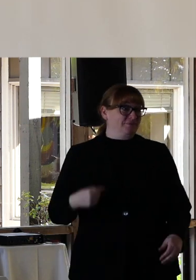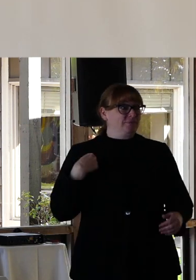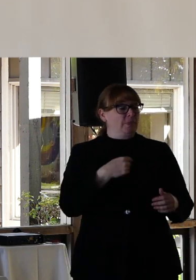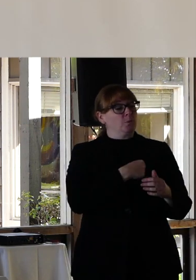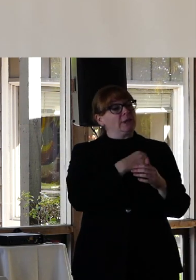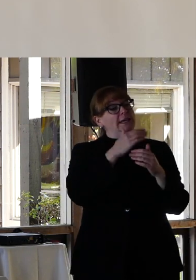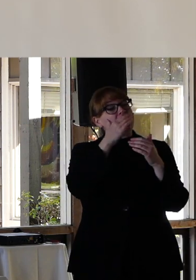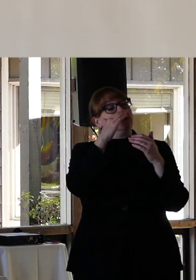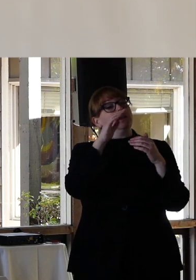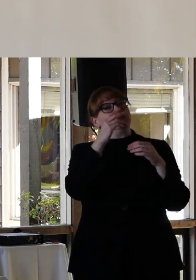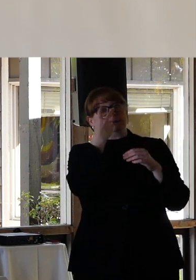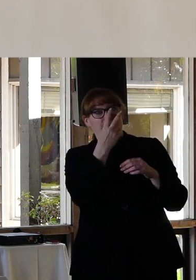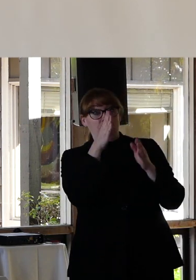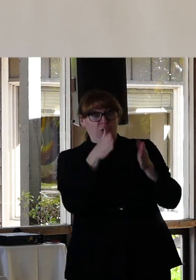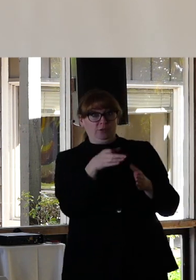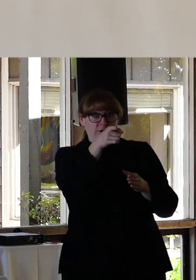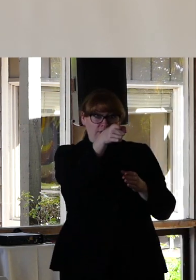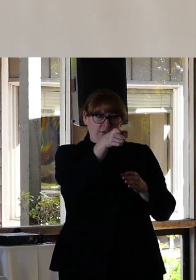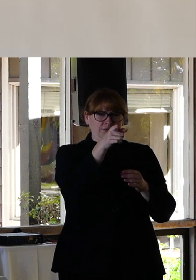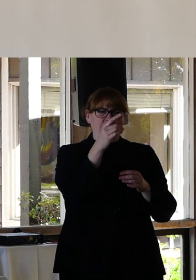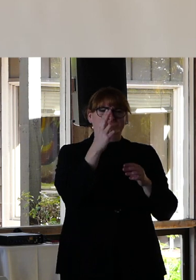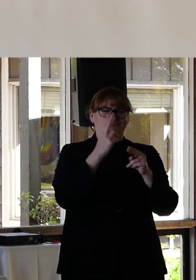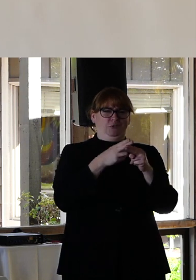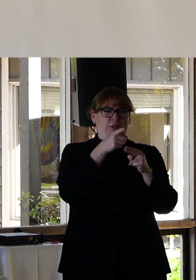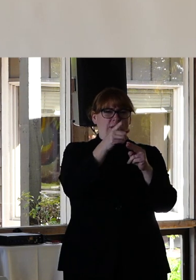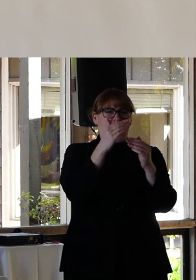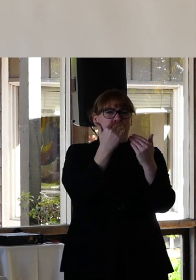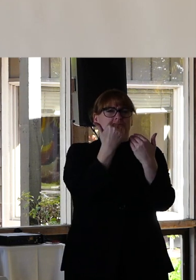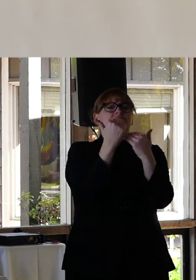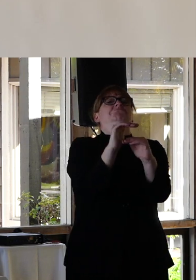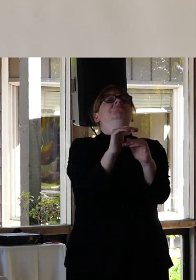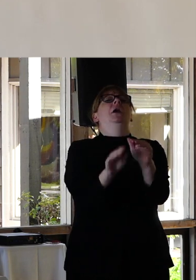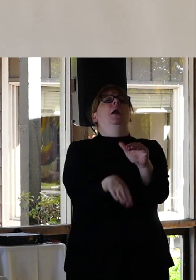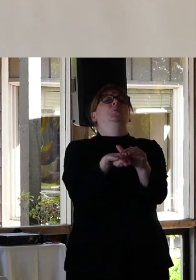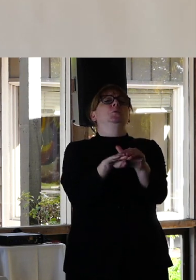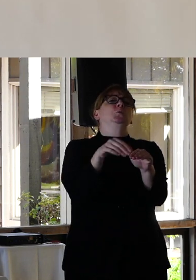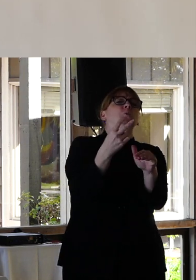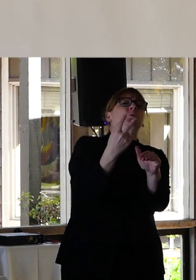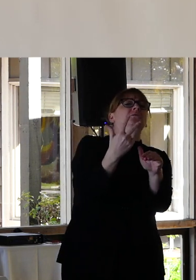We limit people to these boxes right. You get two or maybe three identities.